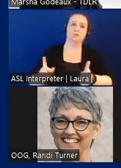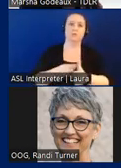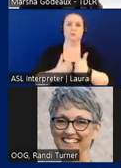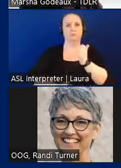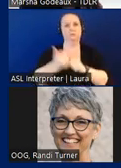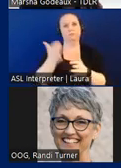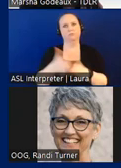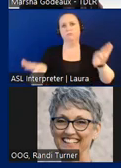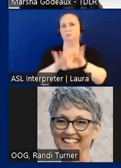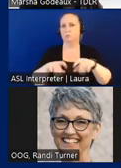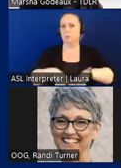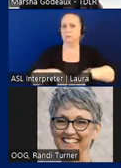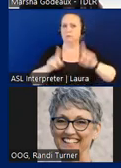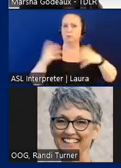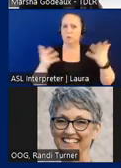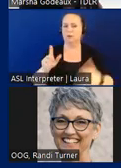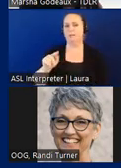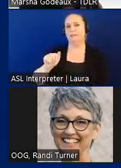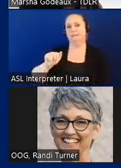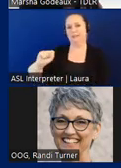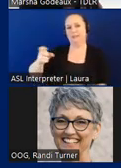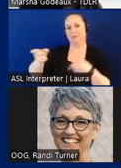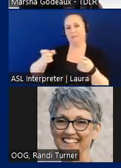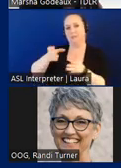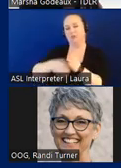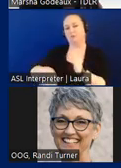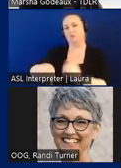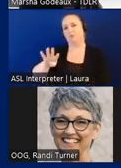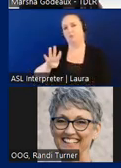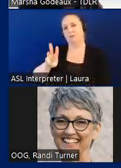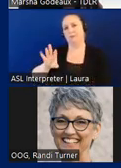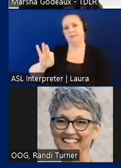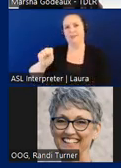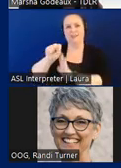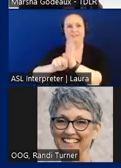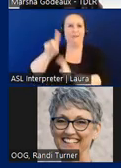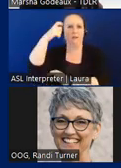is that TAS is regulated by chapter 469 of the state government code, this is a construction